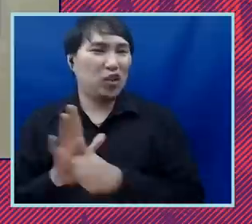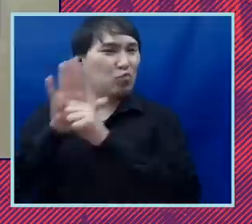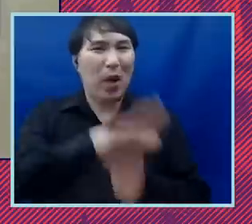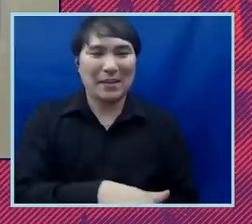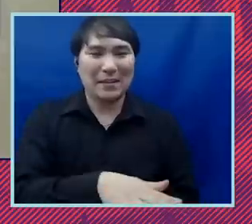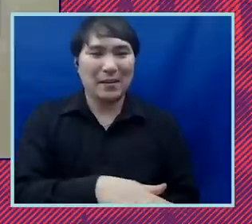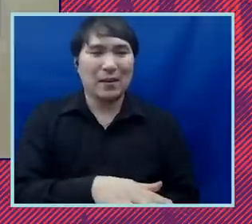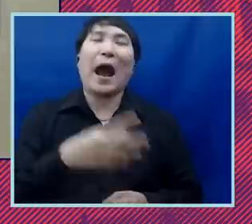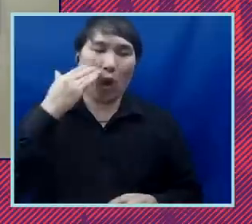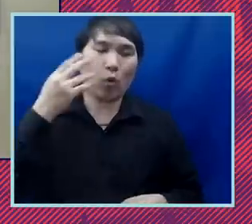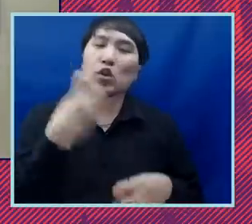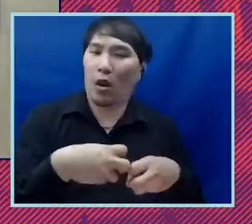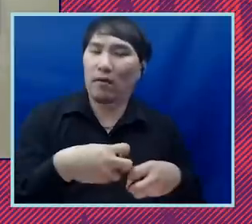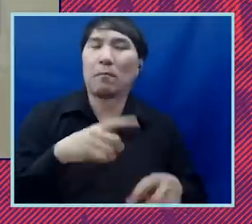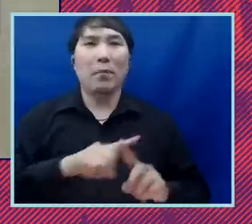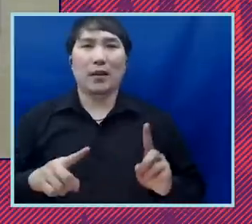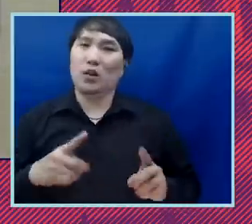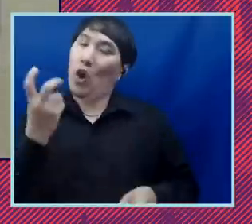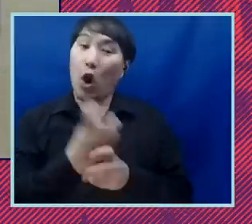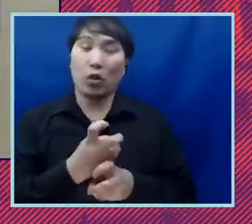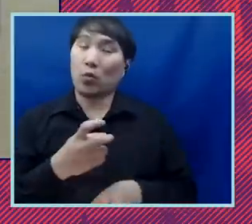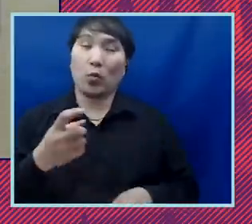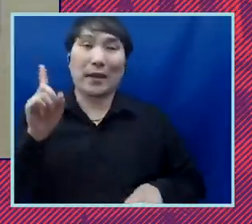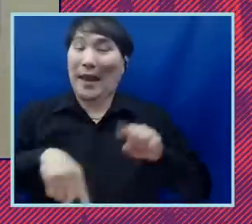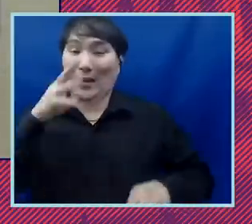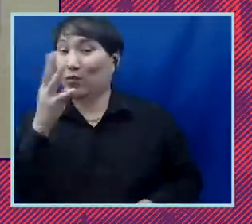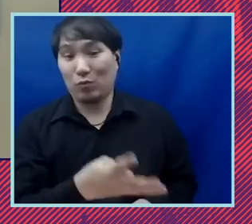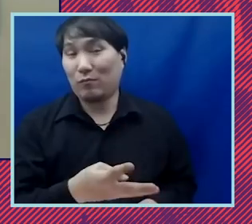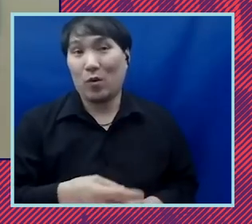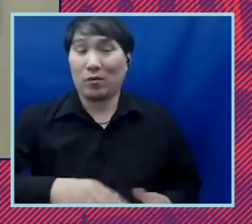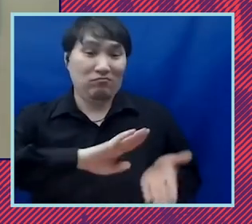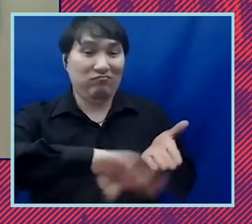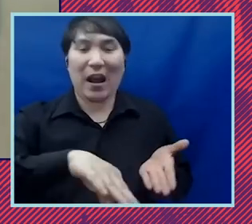it's also hard to ignore work and look i live here in oakland so i know what i'm talking about